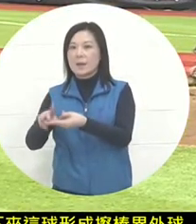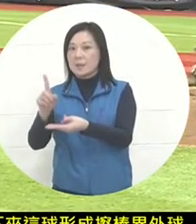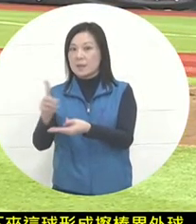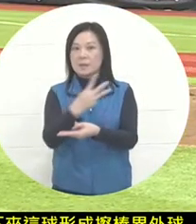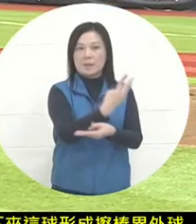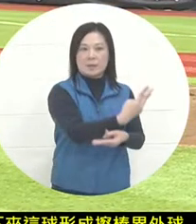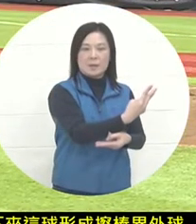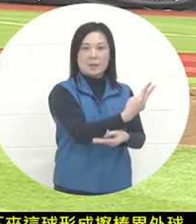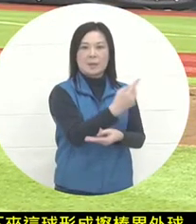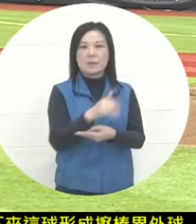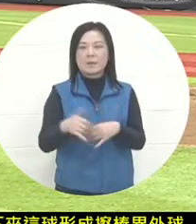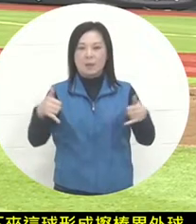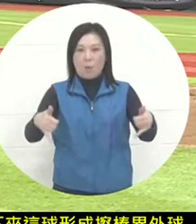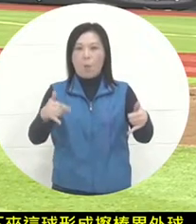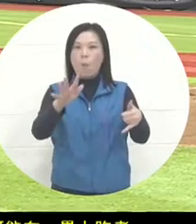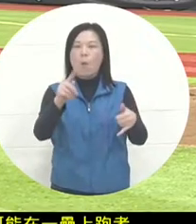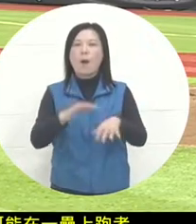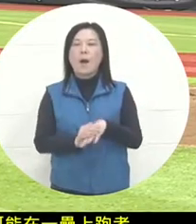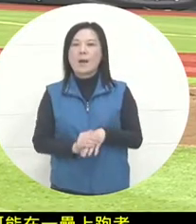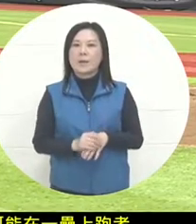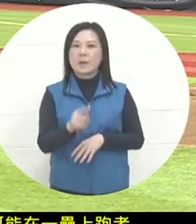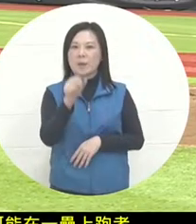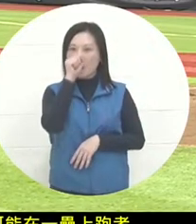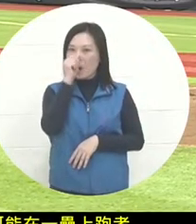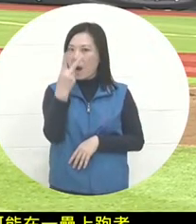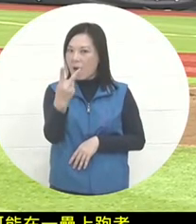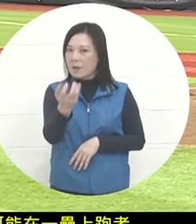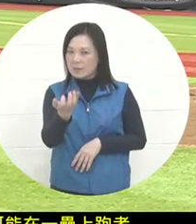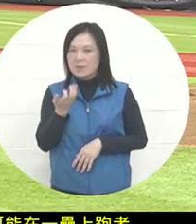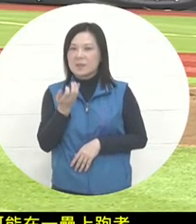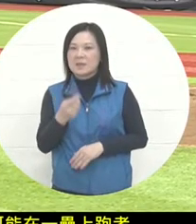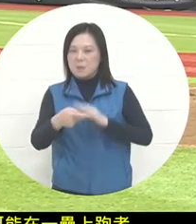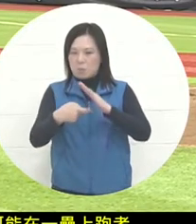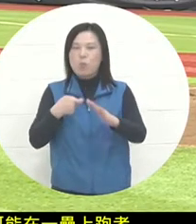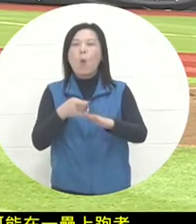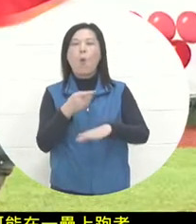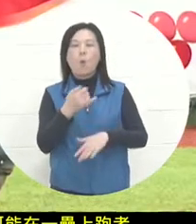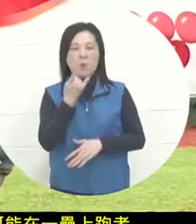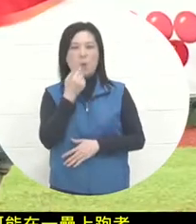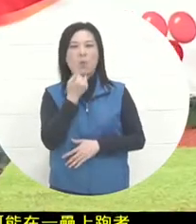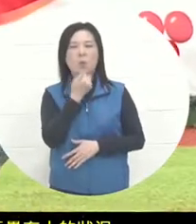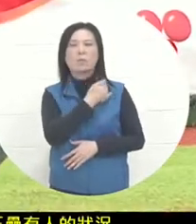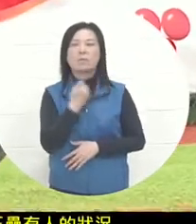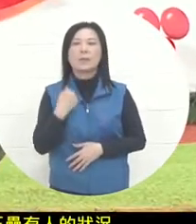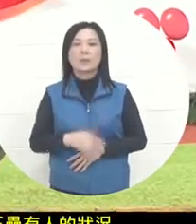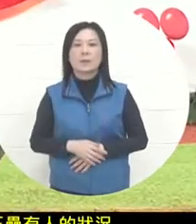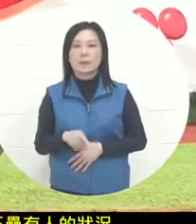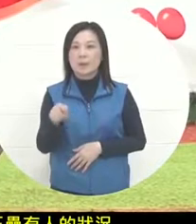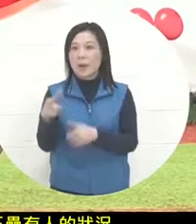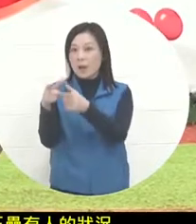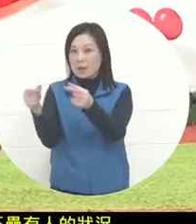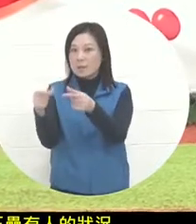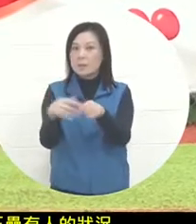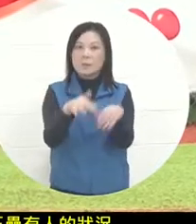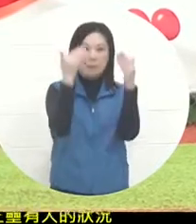They will also actively launch the bases before measuring the ball. Regardless of the fact that during the game against Japan and South Korea,